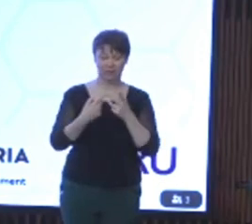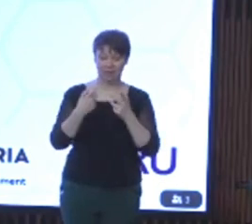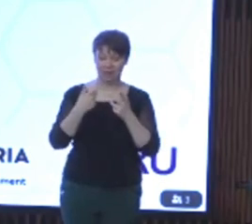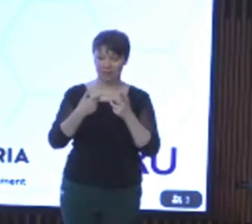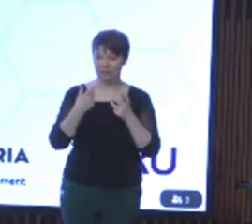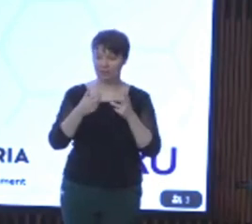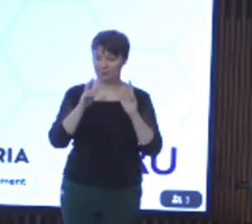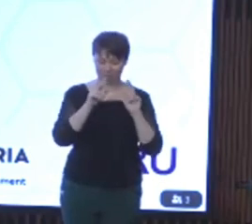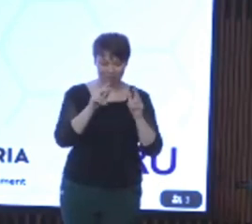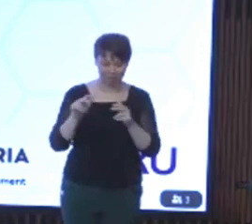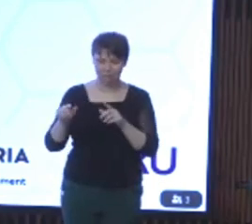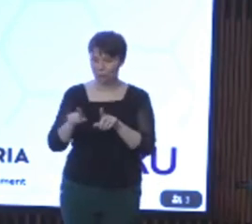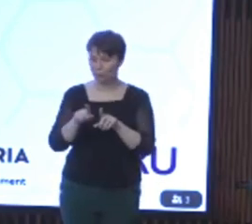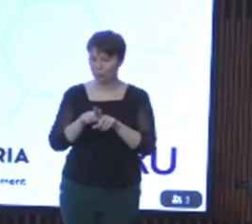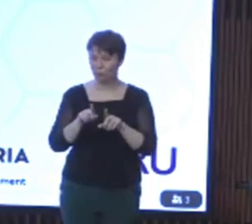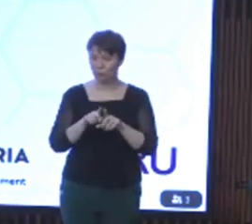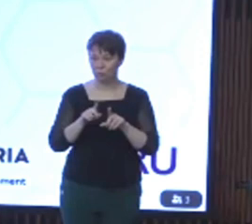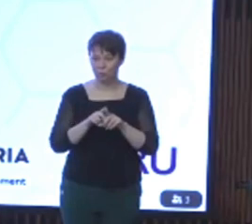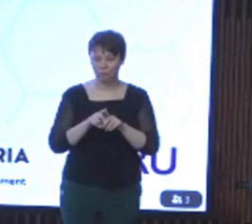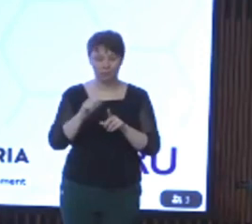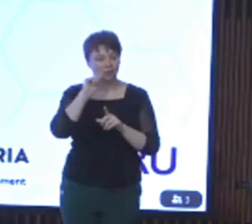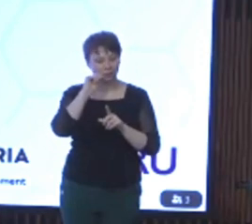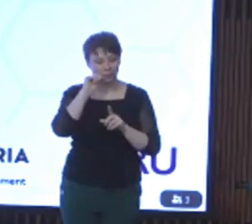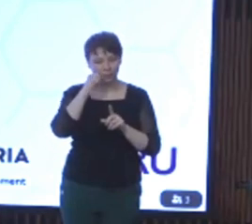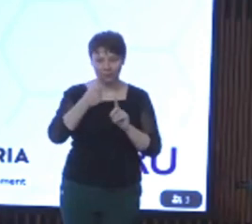the matters we've been talking about here today and will continue to talk about this afternoon.